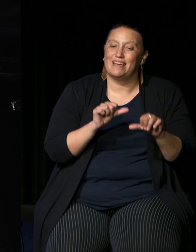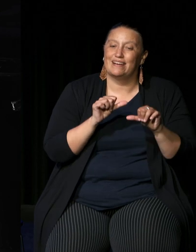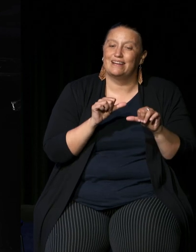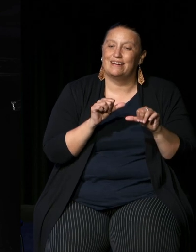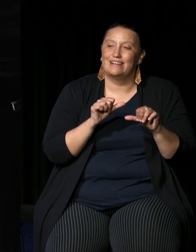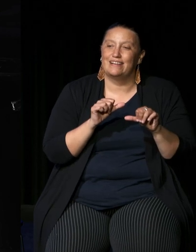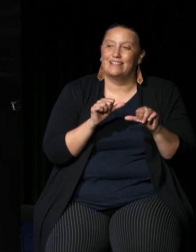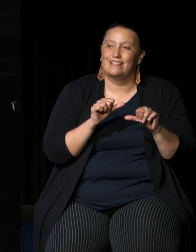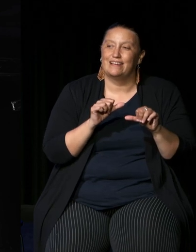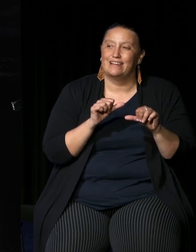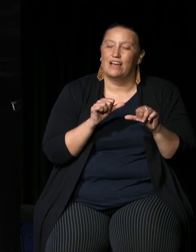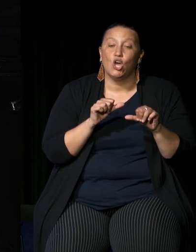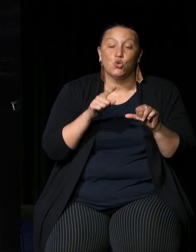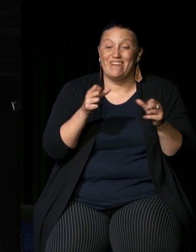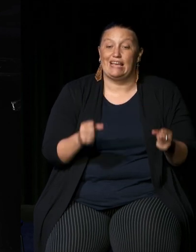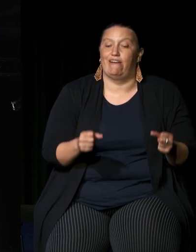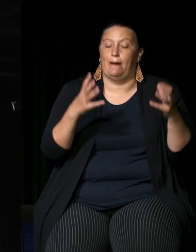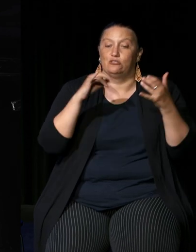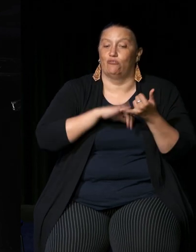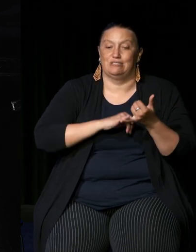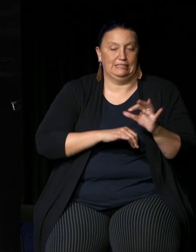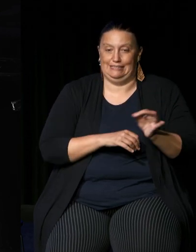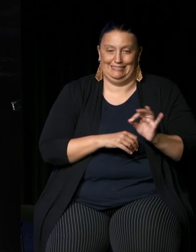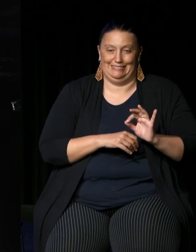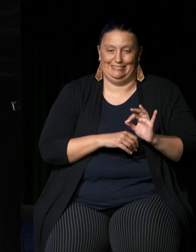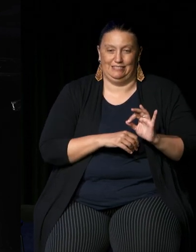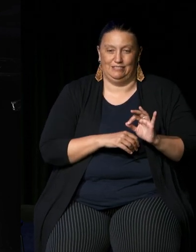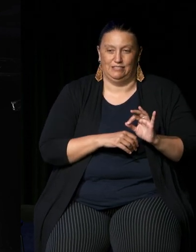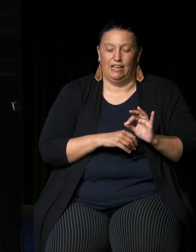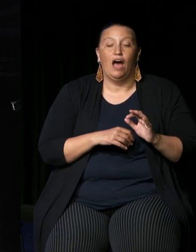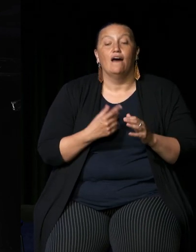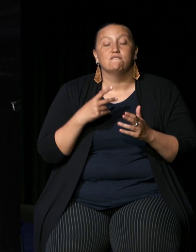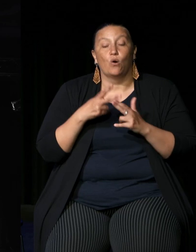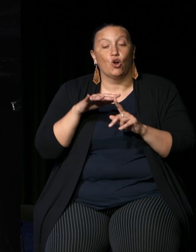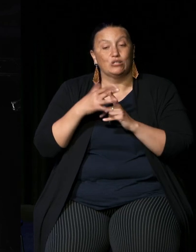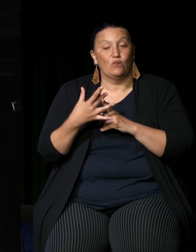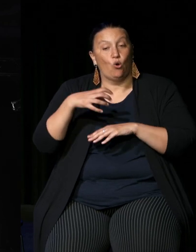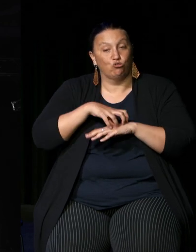of cessation by first nations in the context of the Uluru statement from the heart and the action